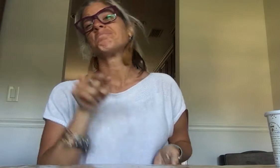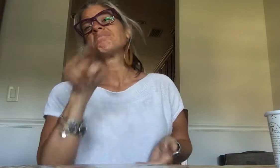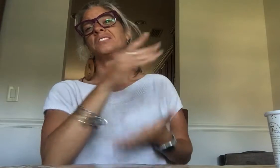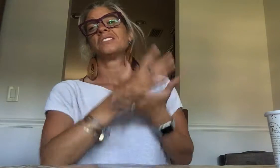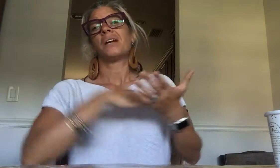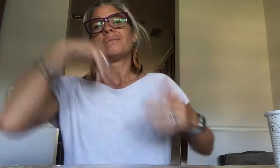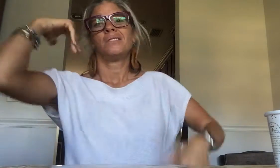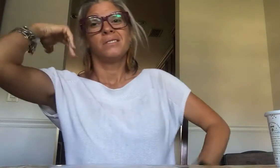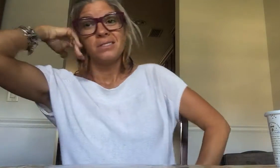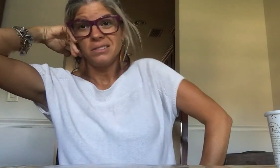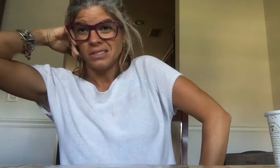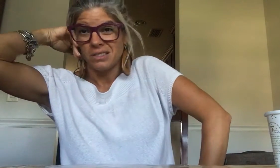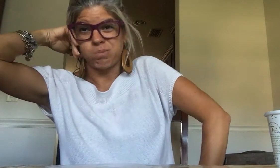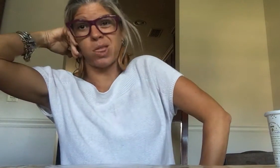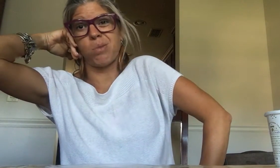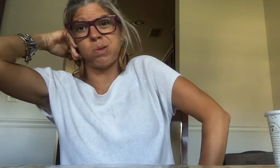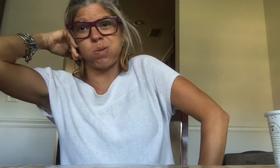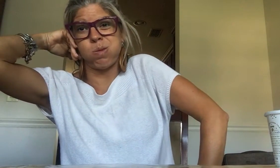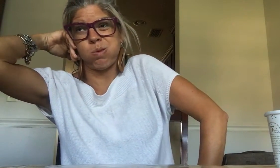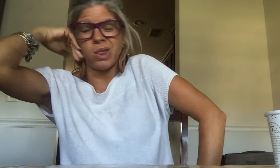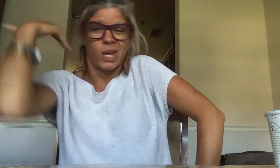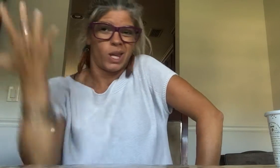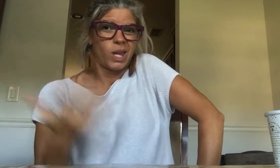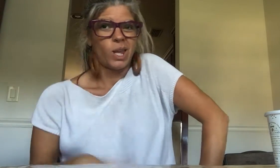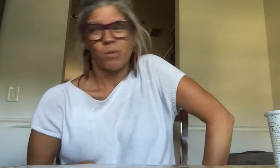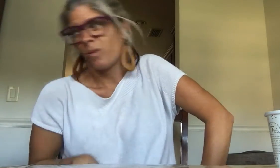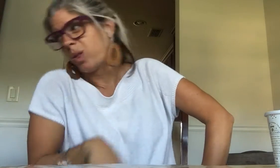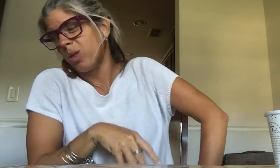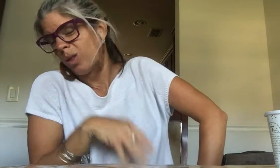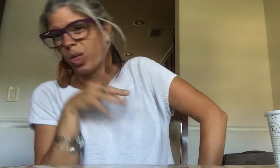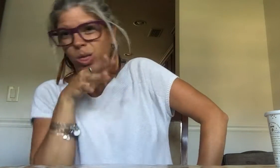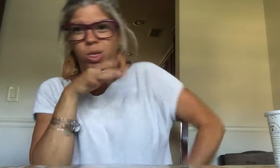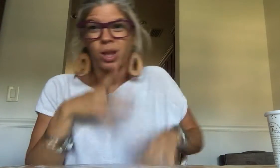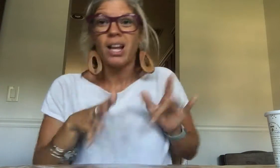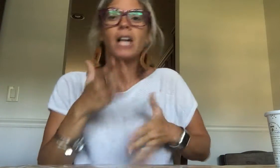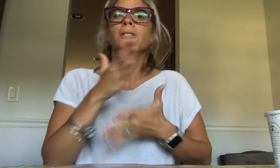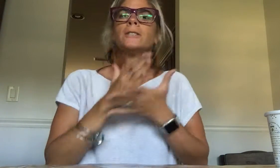Some were completely disinterested and talking out